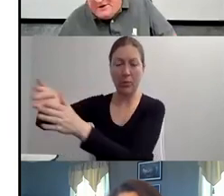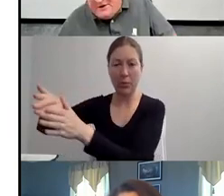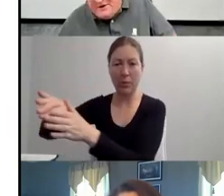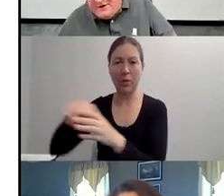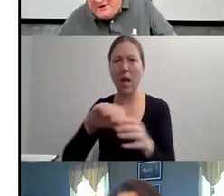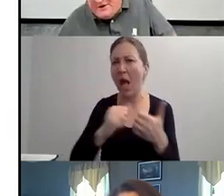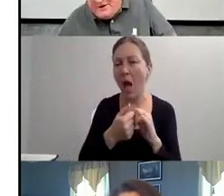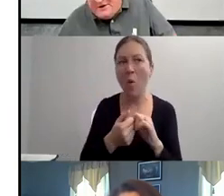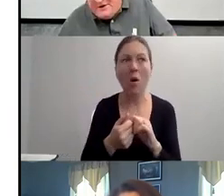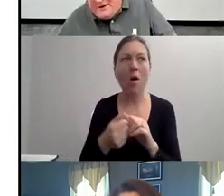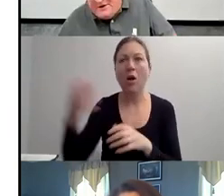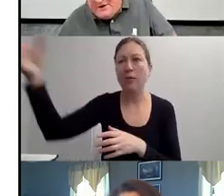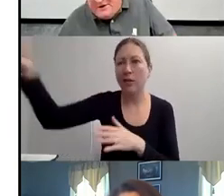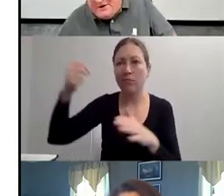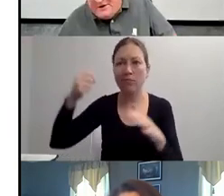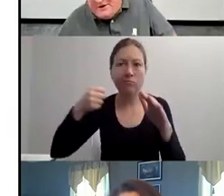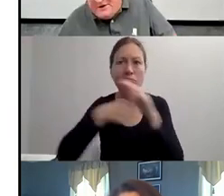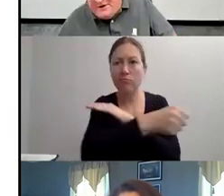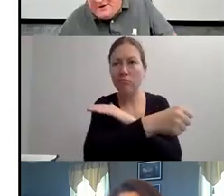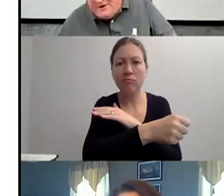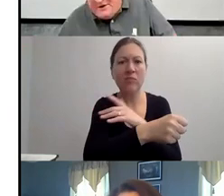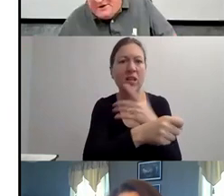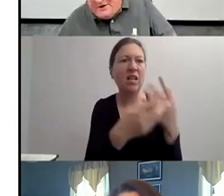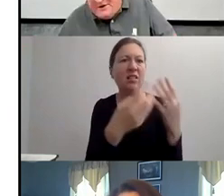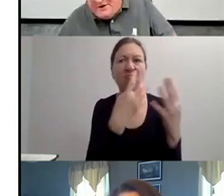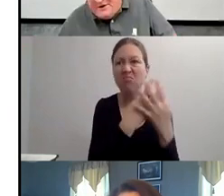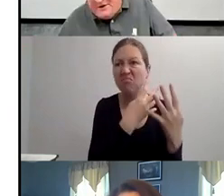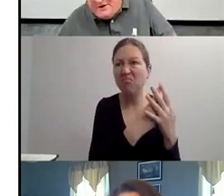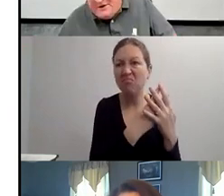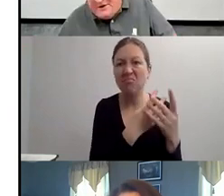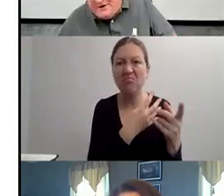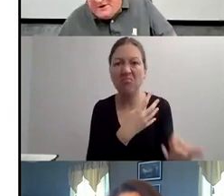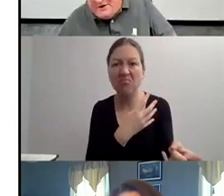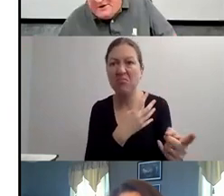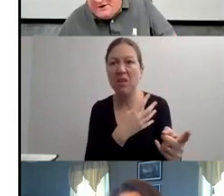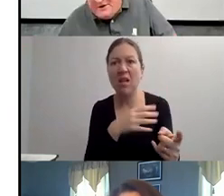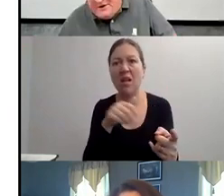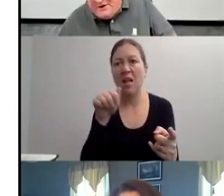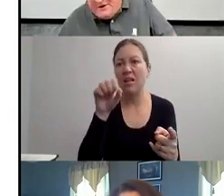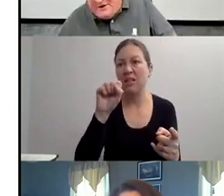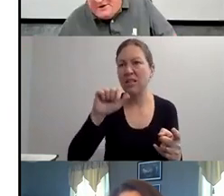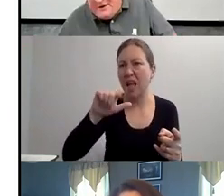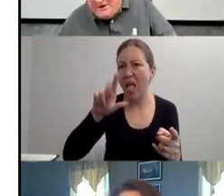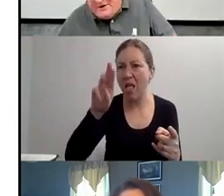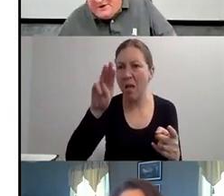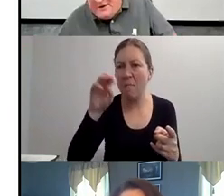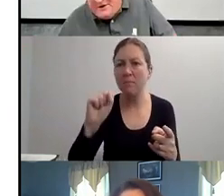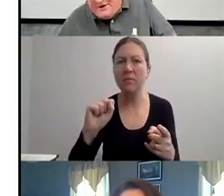BECAUSE THE ROOT PROBLEM FOR NEGATIVE PERCEPTION OF THE DISABILITY IS FEAR AND ANXIETY.